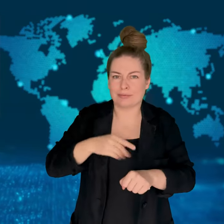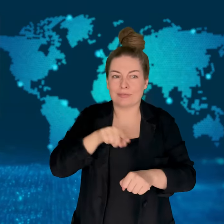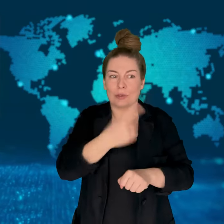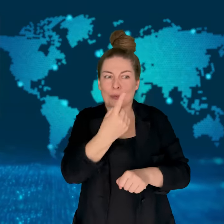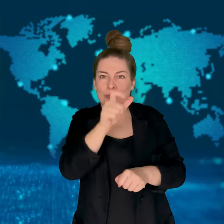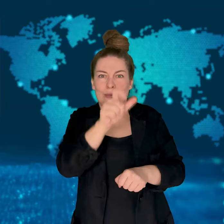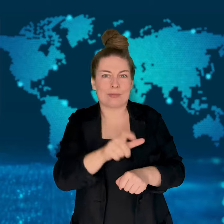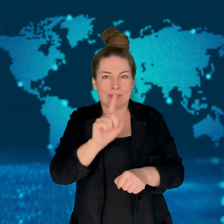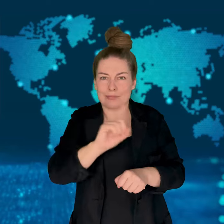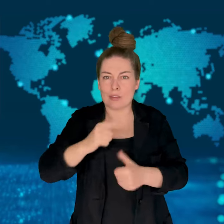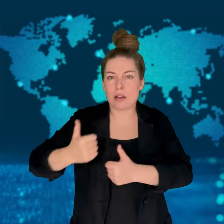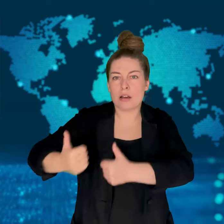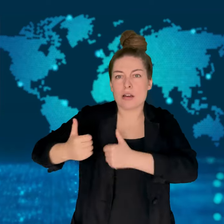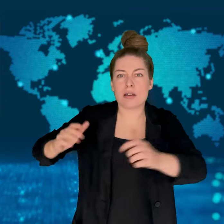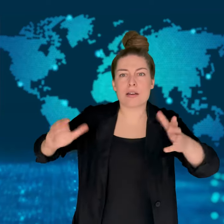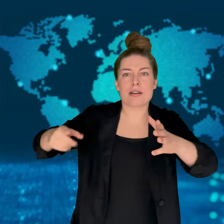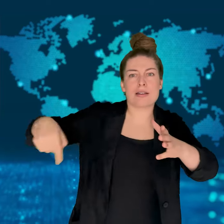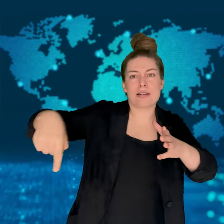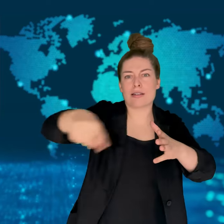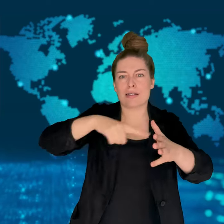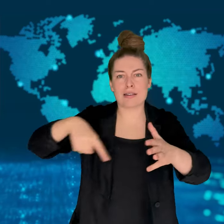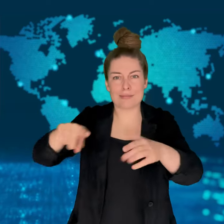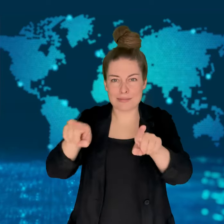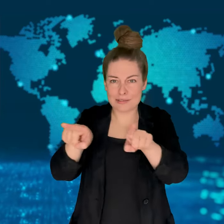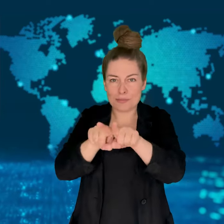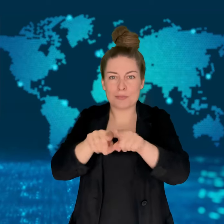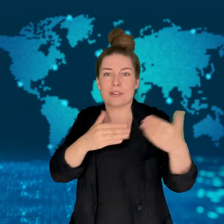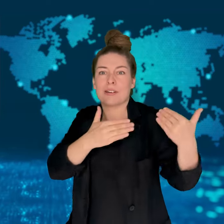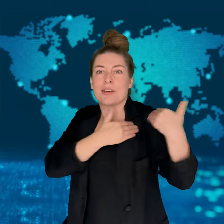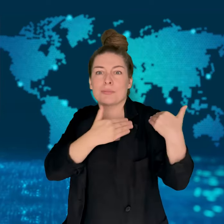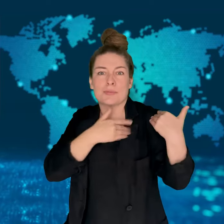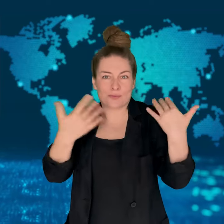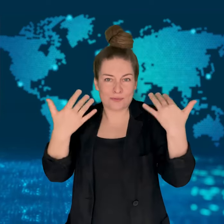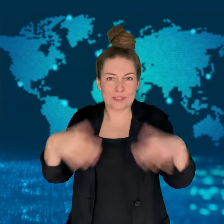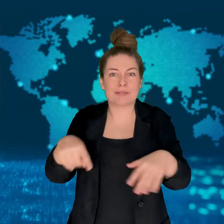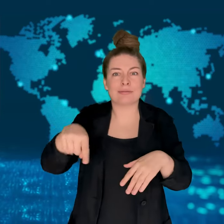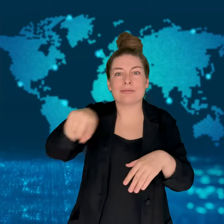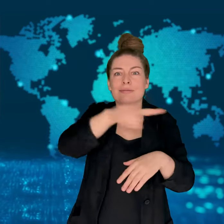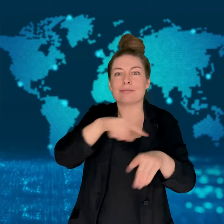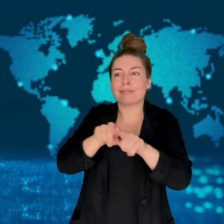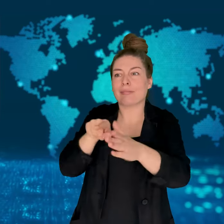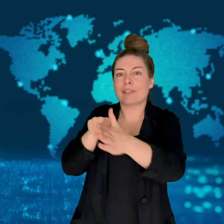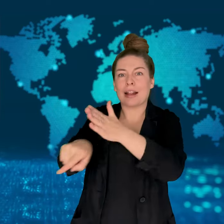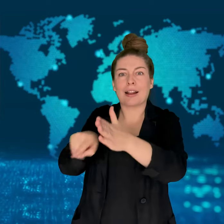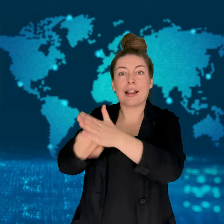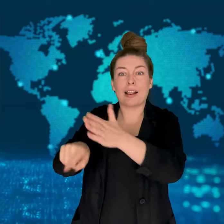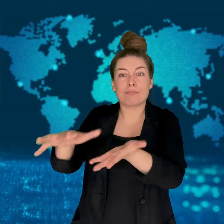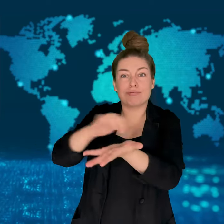In the past, others were put on trial, but even when an army was found to